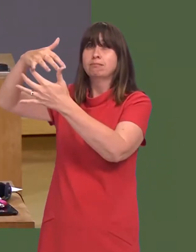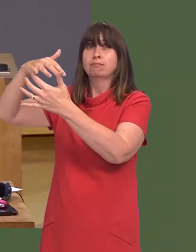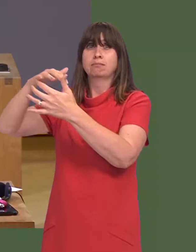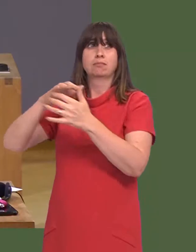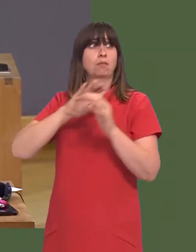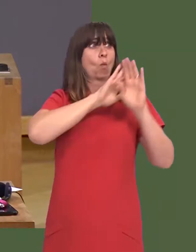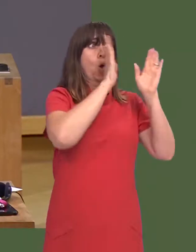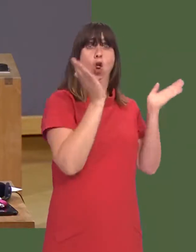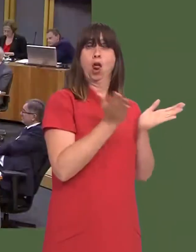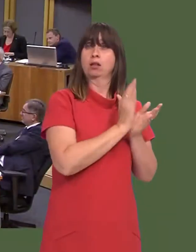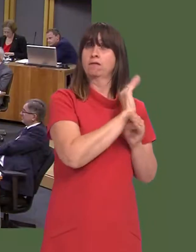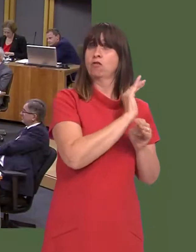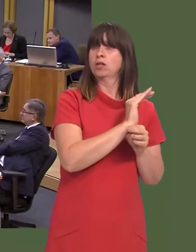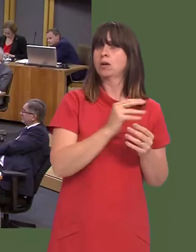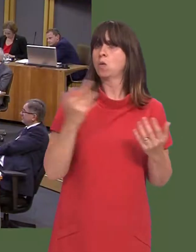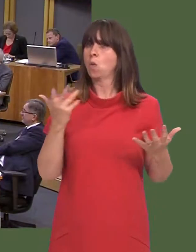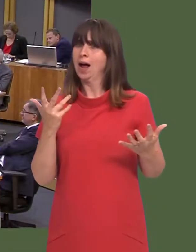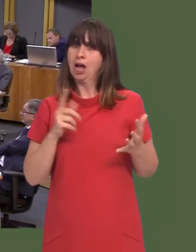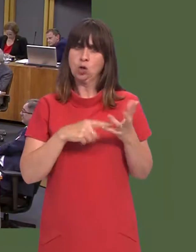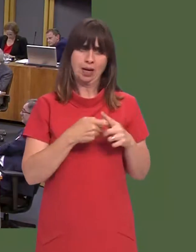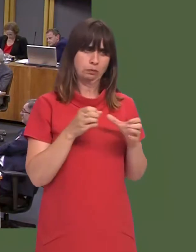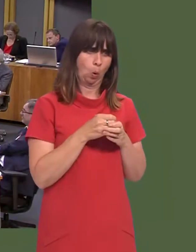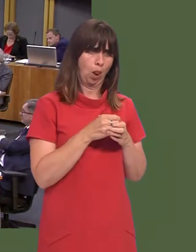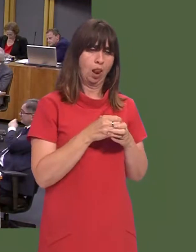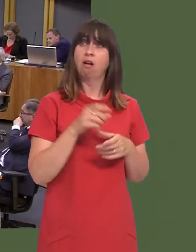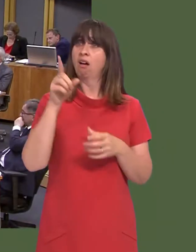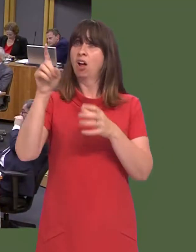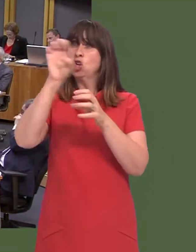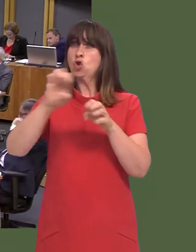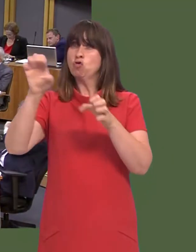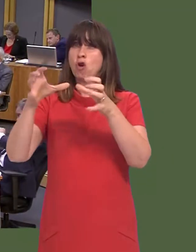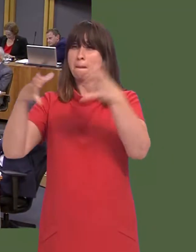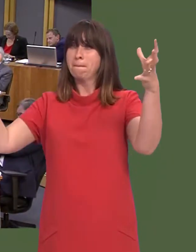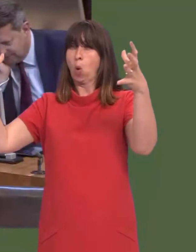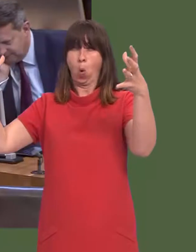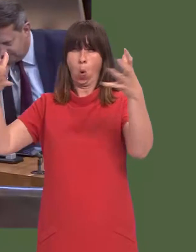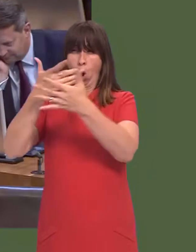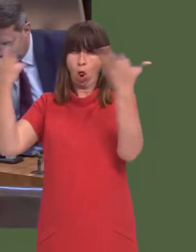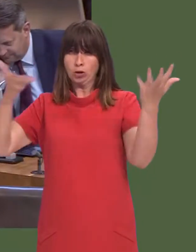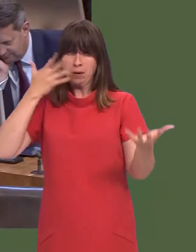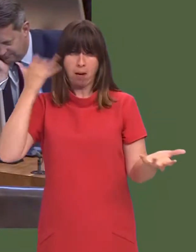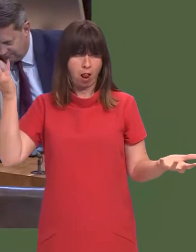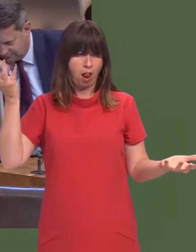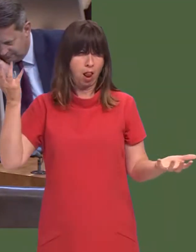Itís far more attractive to foreign investors and exporters than the UK is, because itís got far more consumers than the UK.